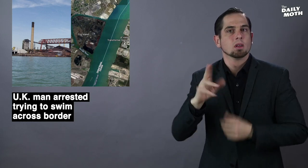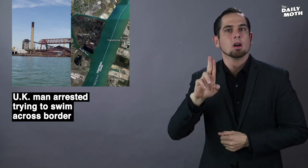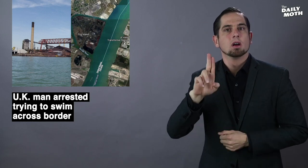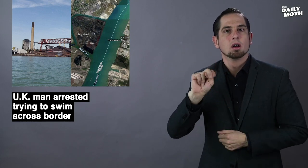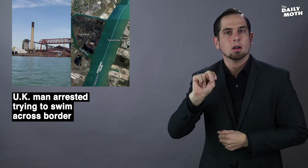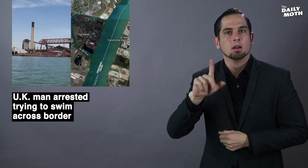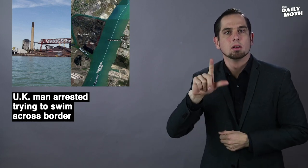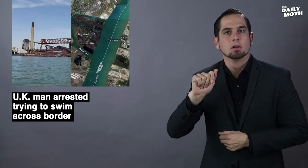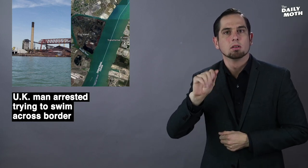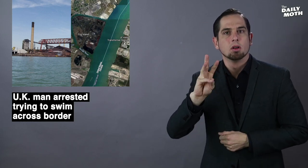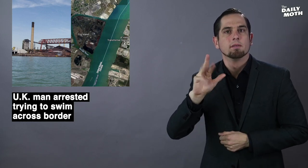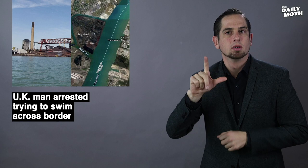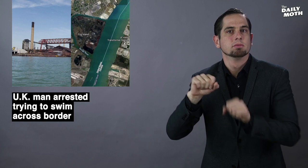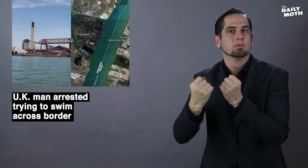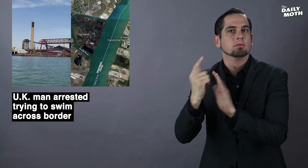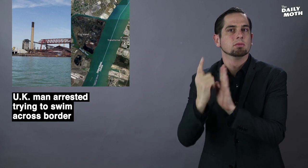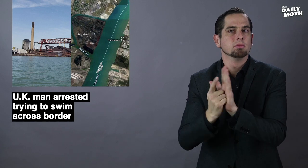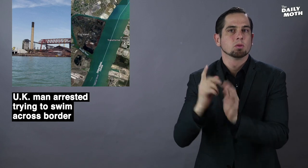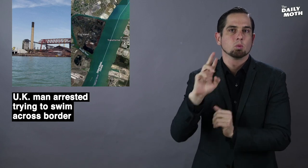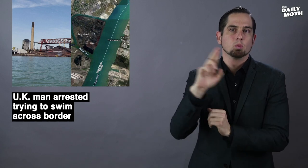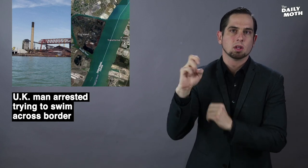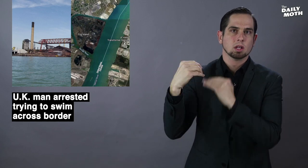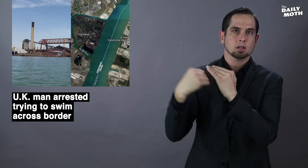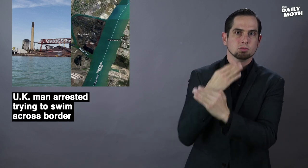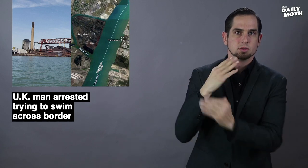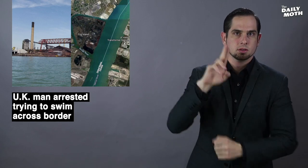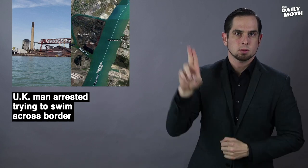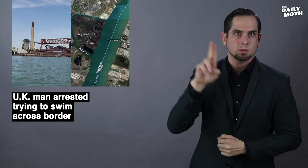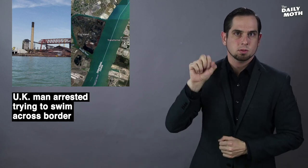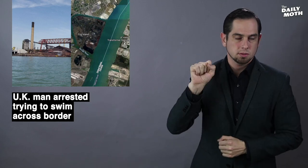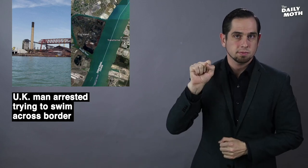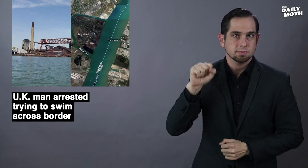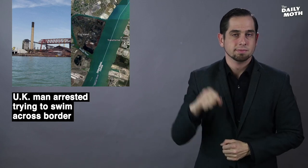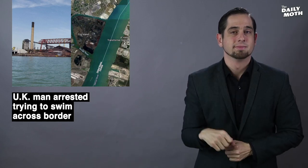with unlawful re-entry to the U.S.